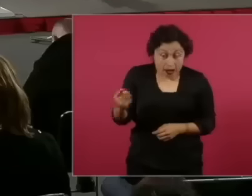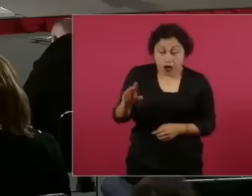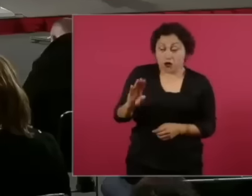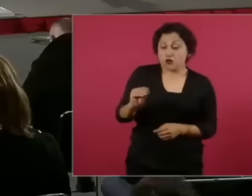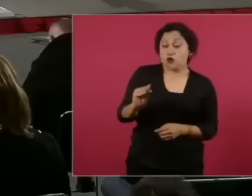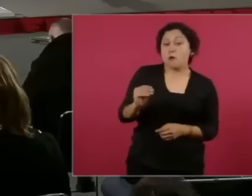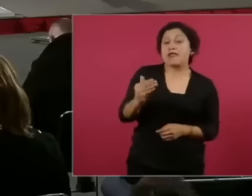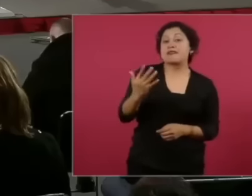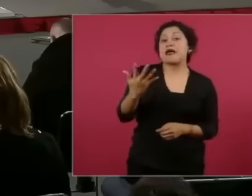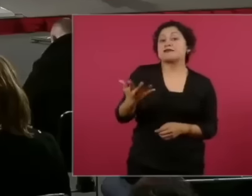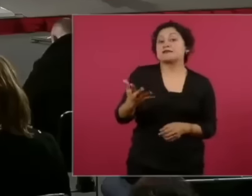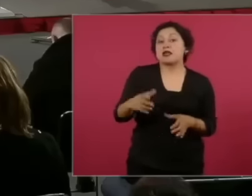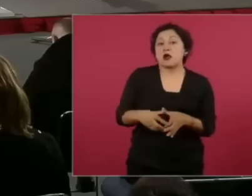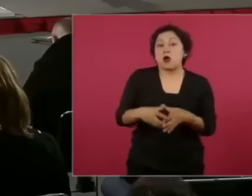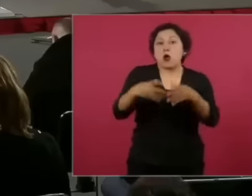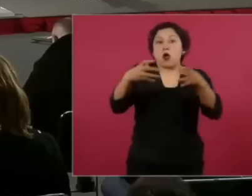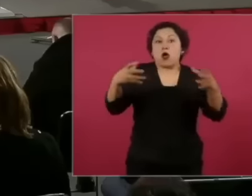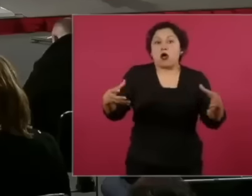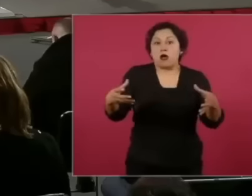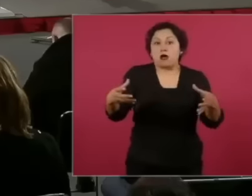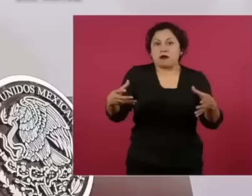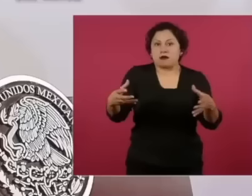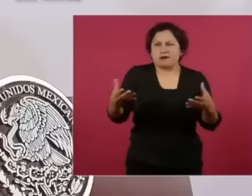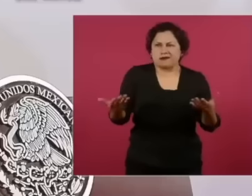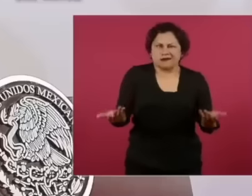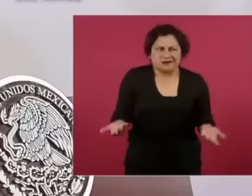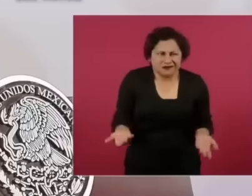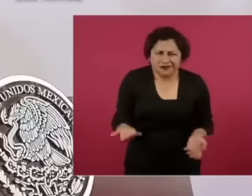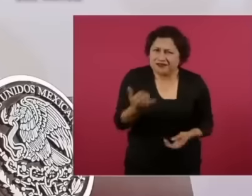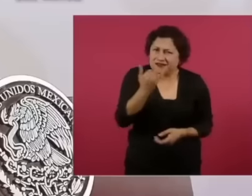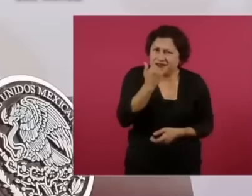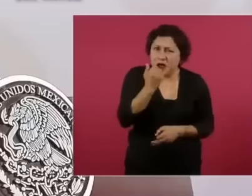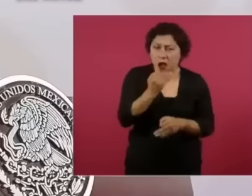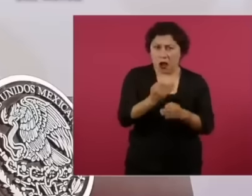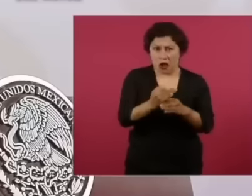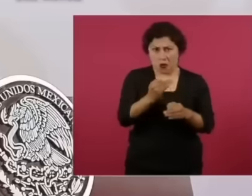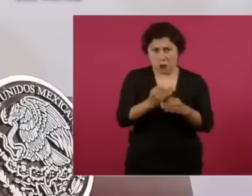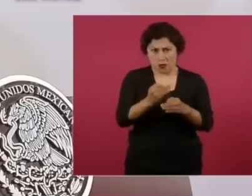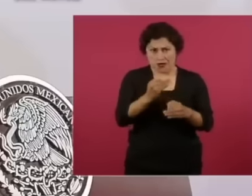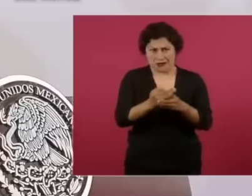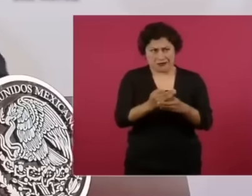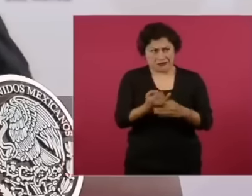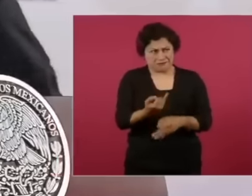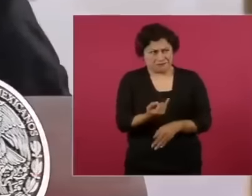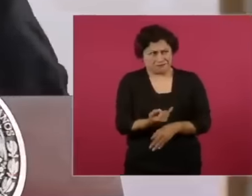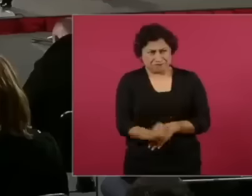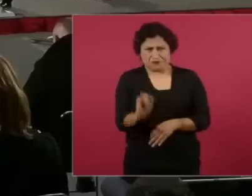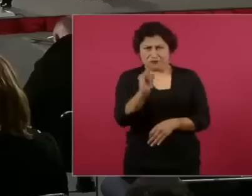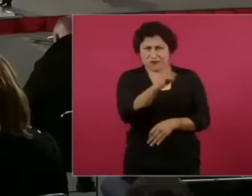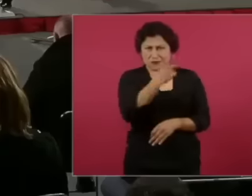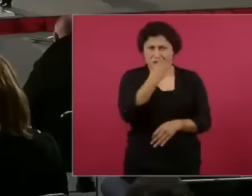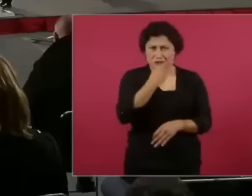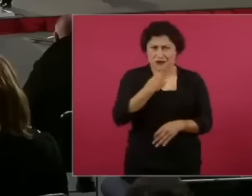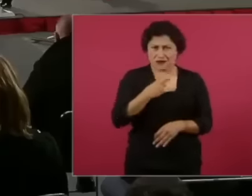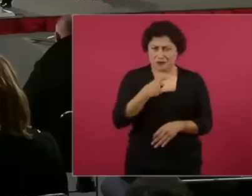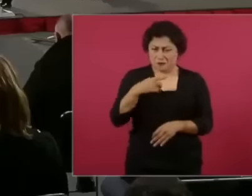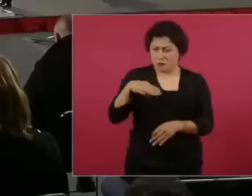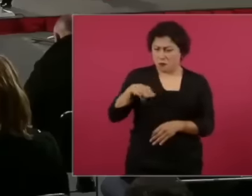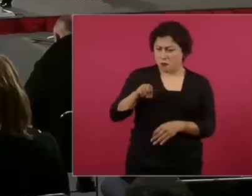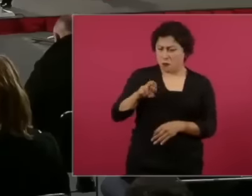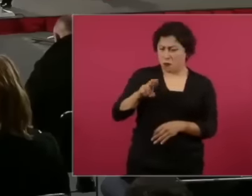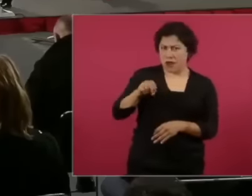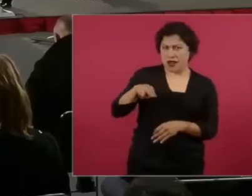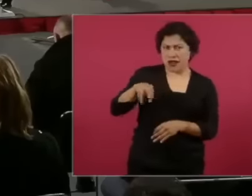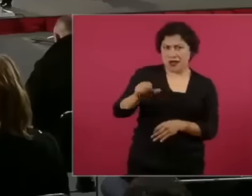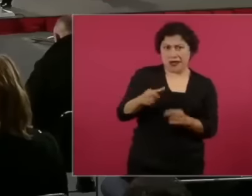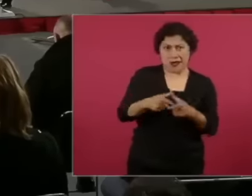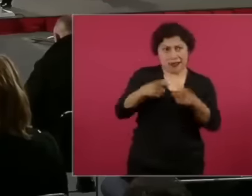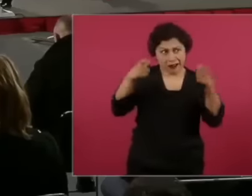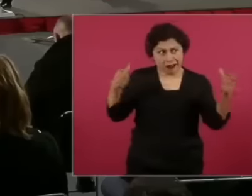say that there is an overrepresentation in mor